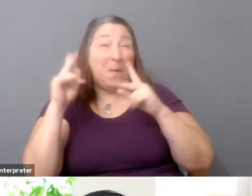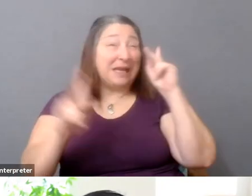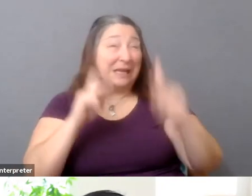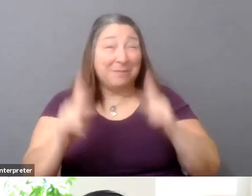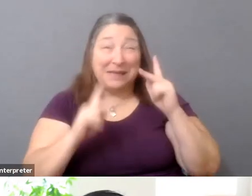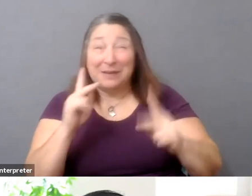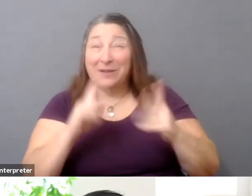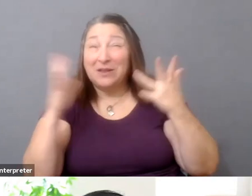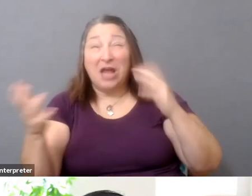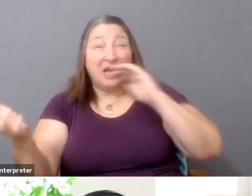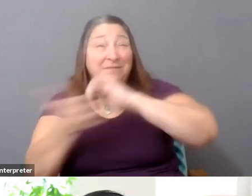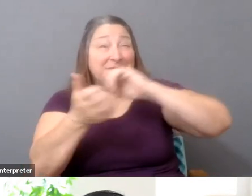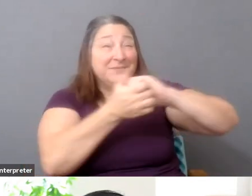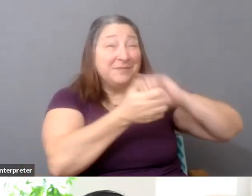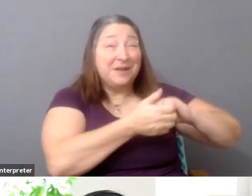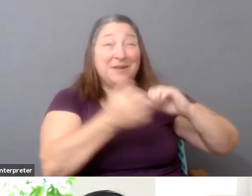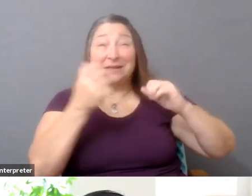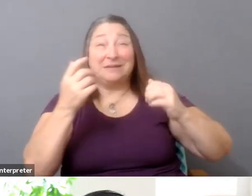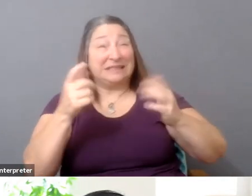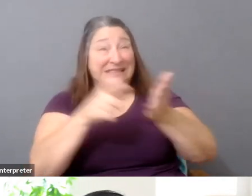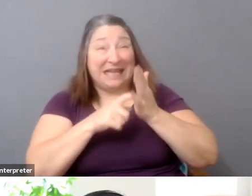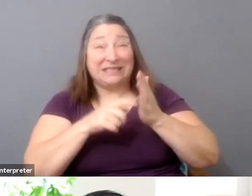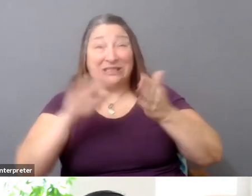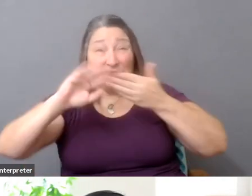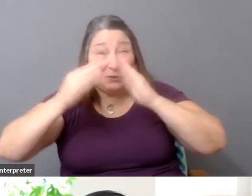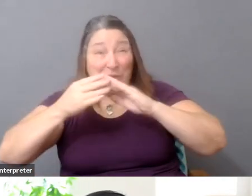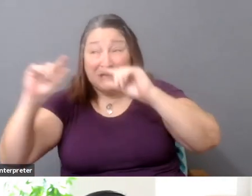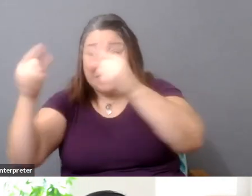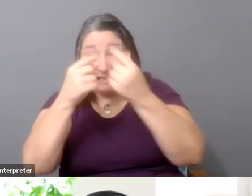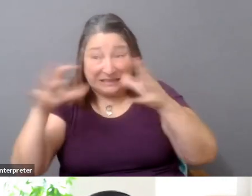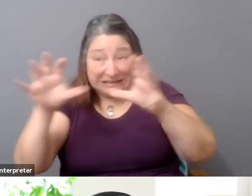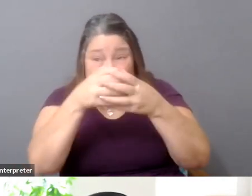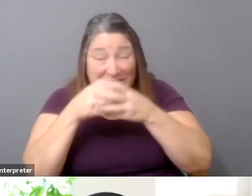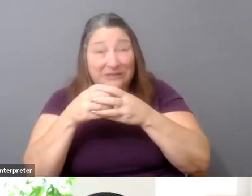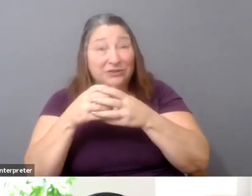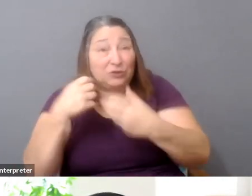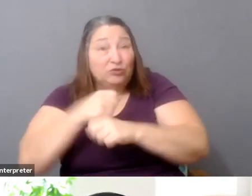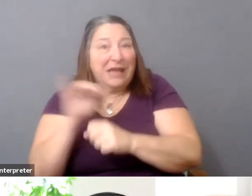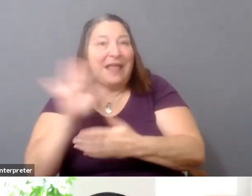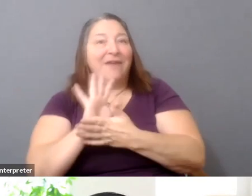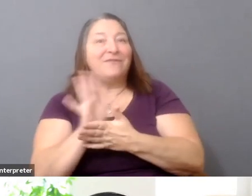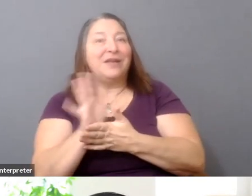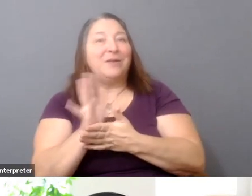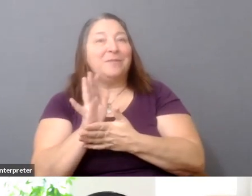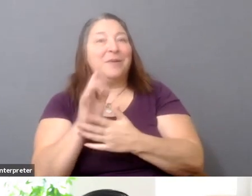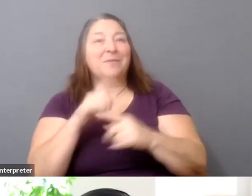It takes communities to create. But we all know there's a very finite number of slots